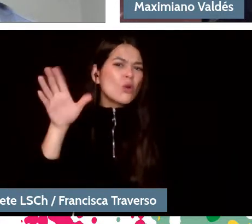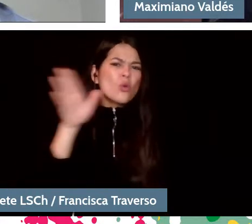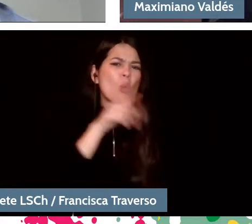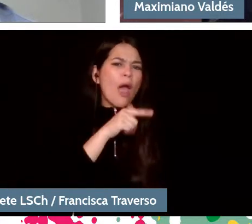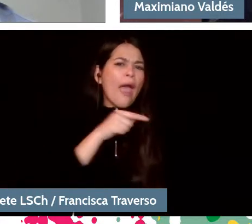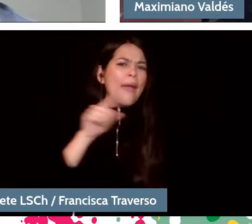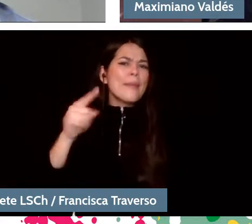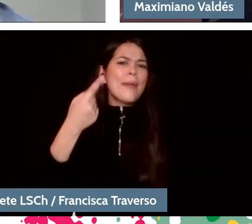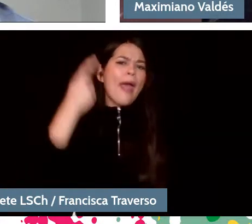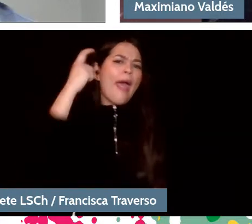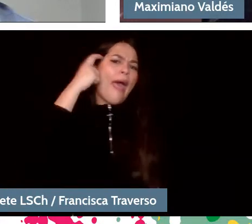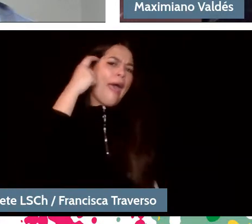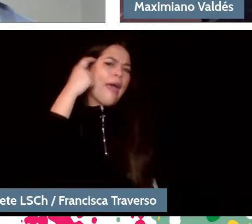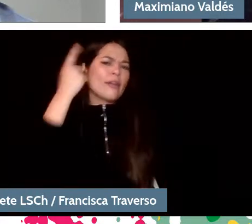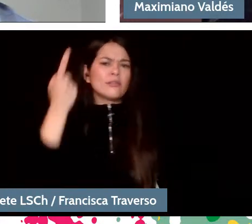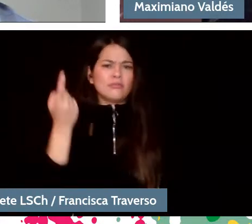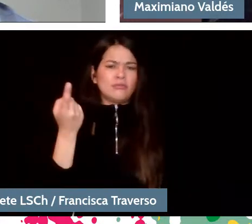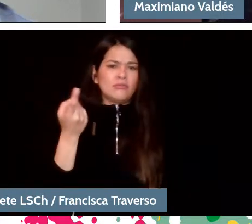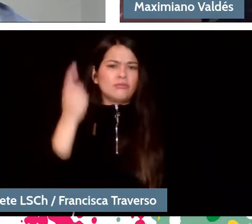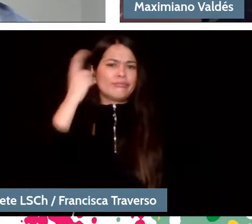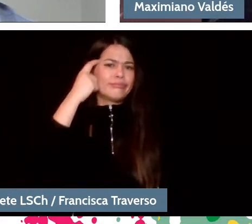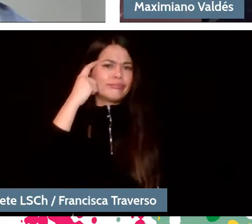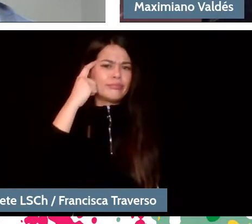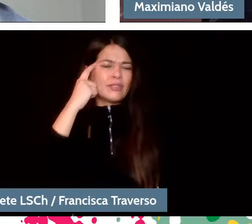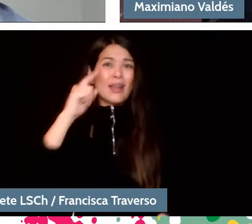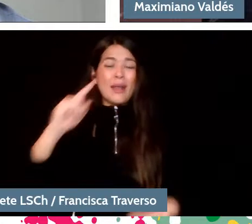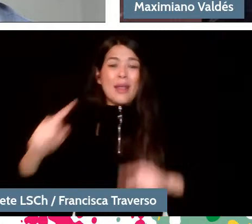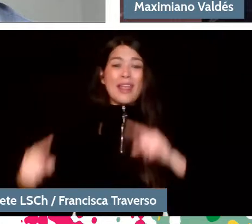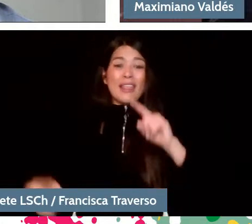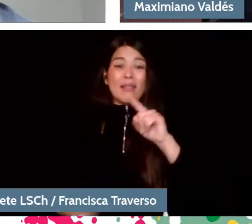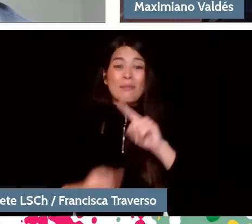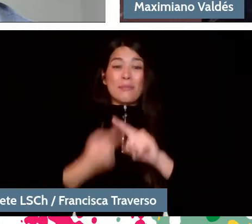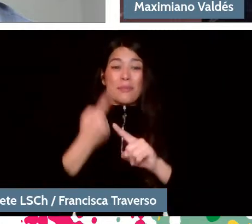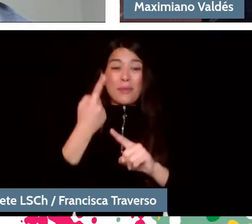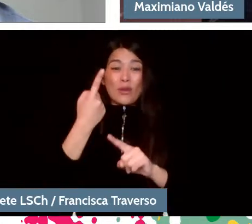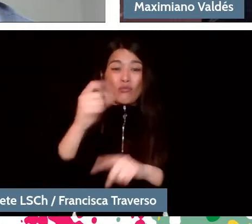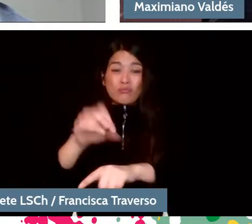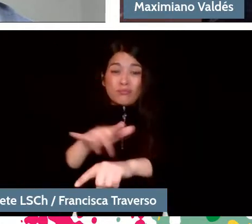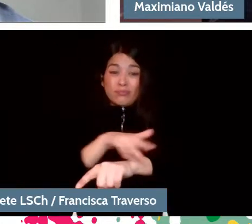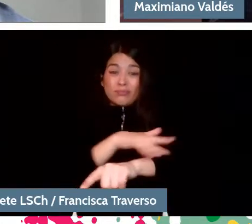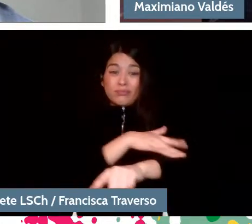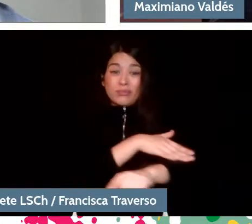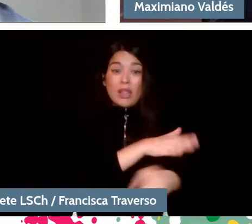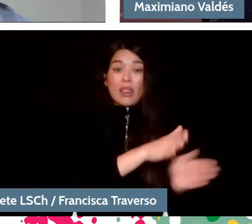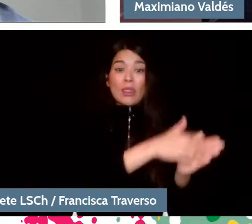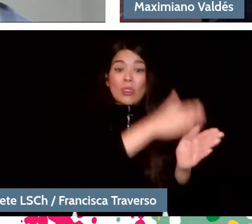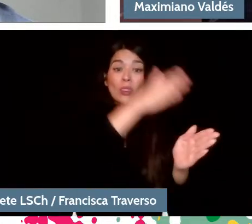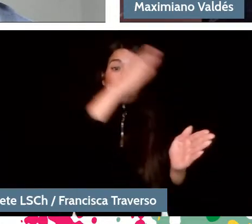But the phenomenon of reasoning while listening to music is somehow necessary. So, when you tell me that